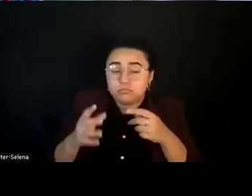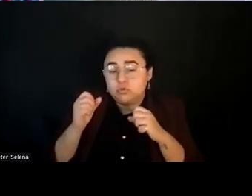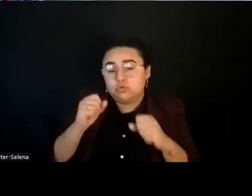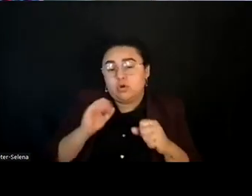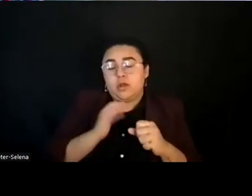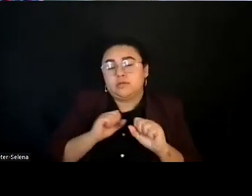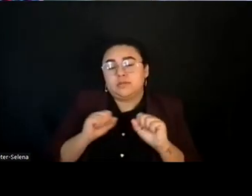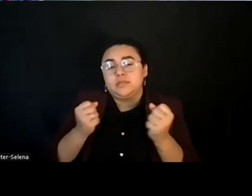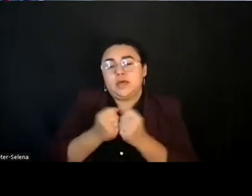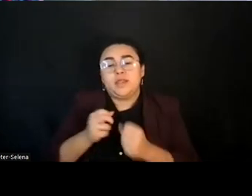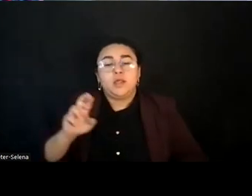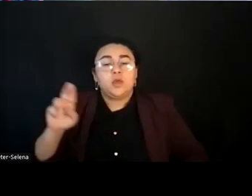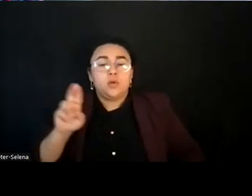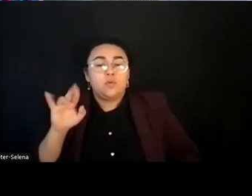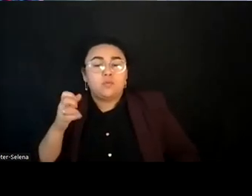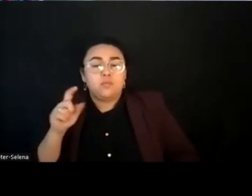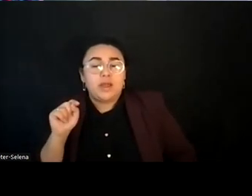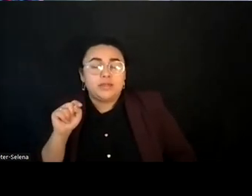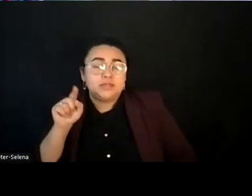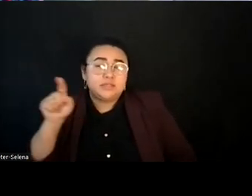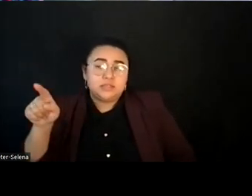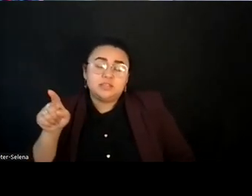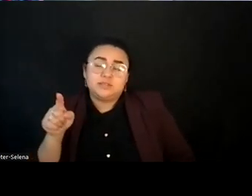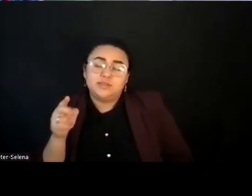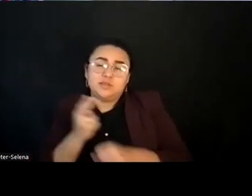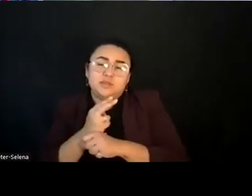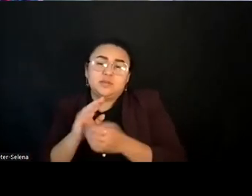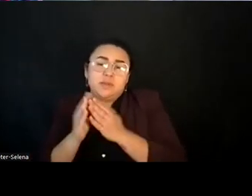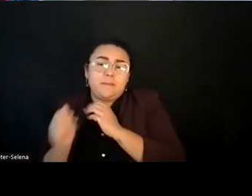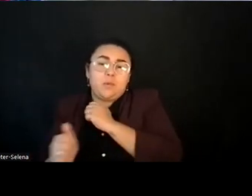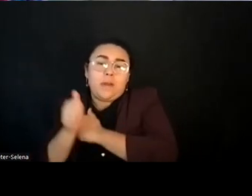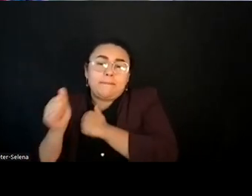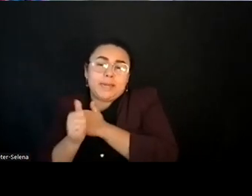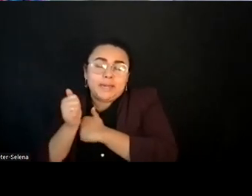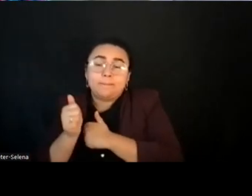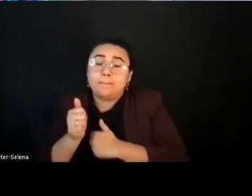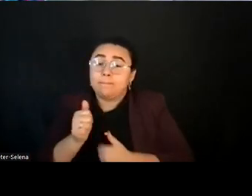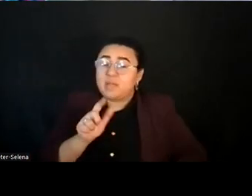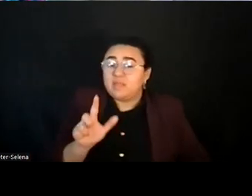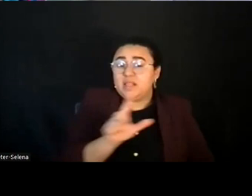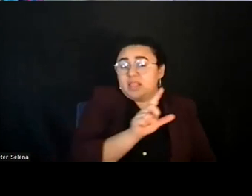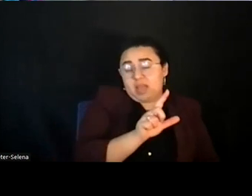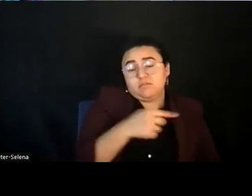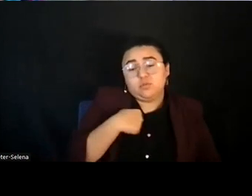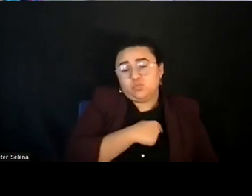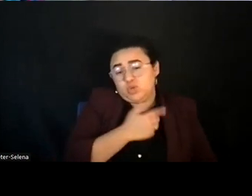We're pretty good at it, too, on the left. Thank you.